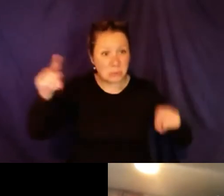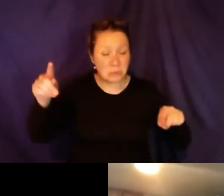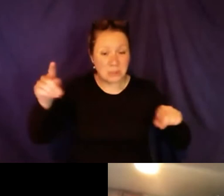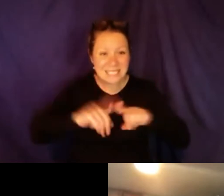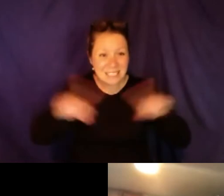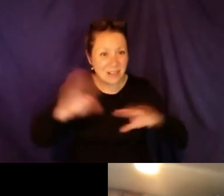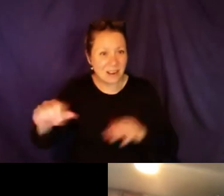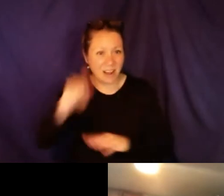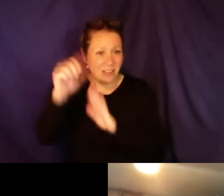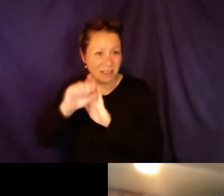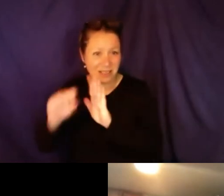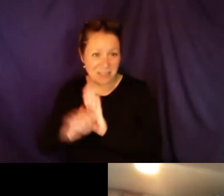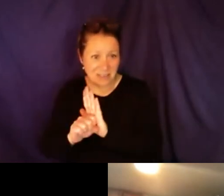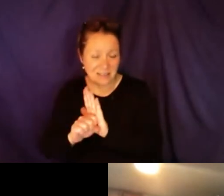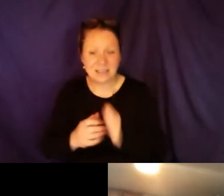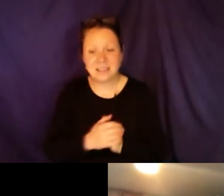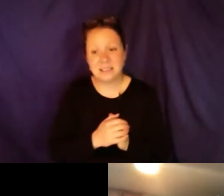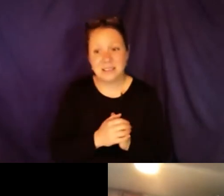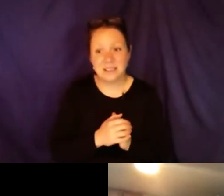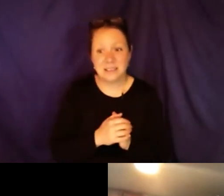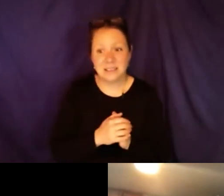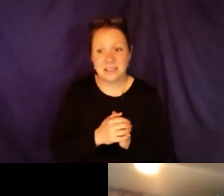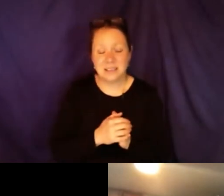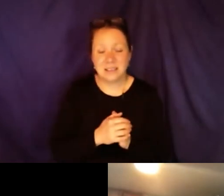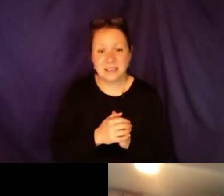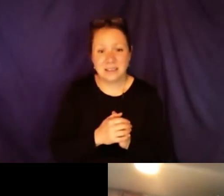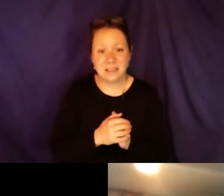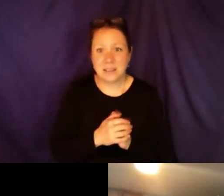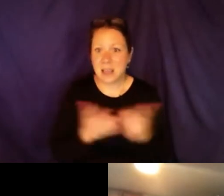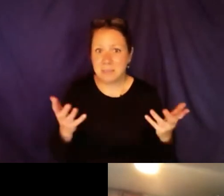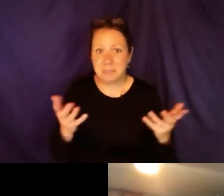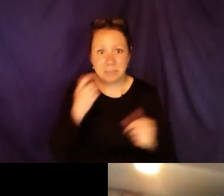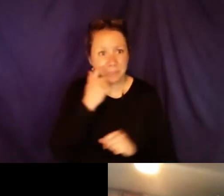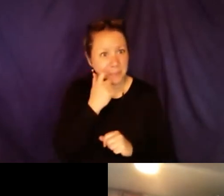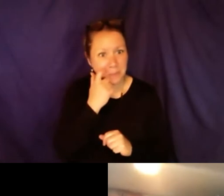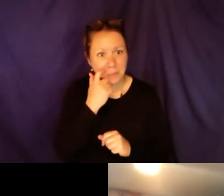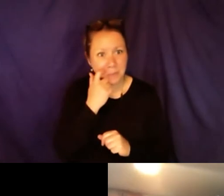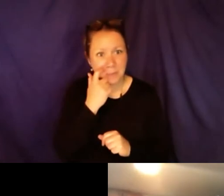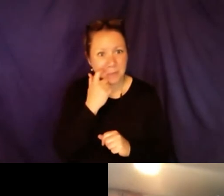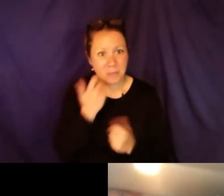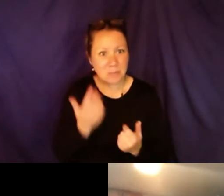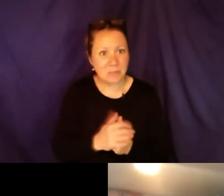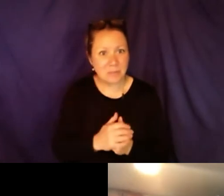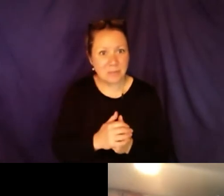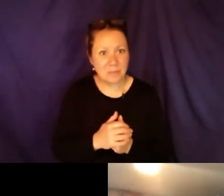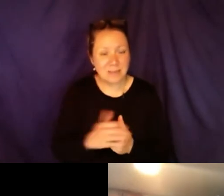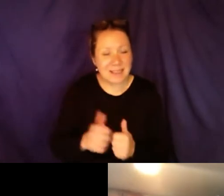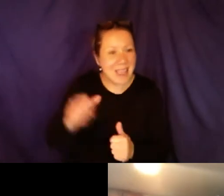plan. The specific state standards are so, so different than all other